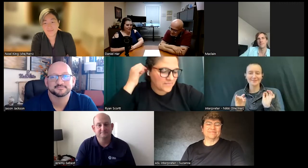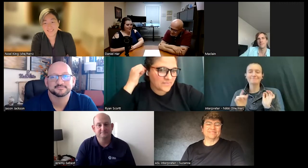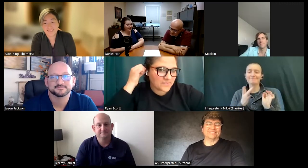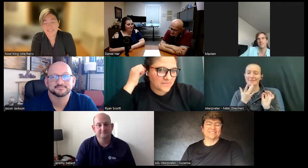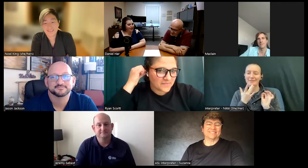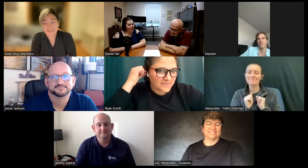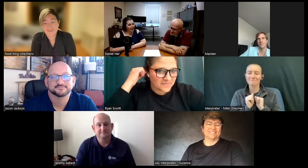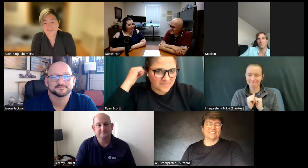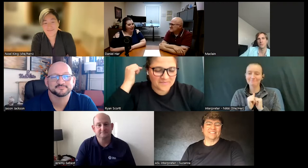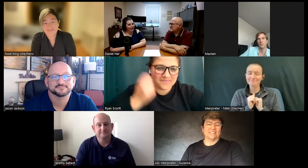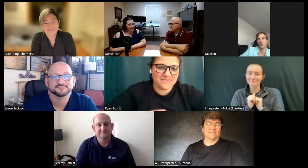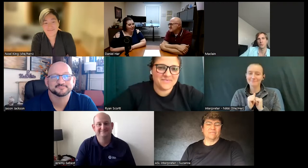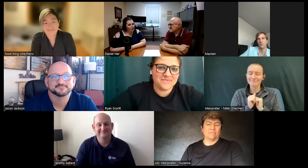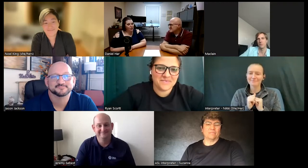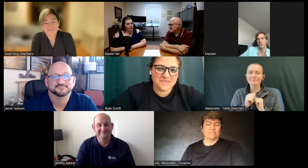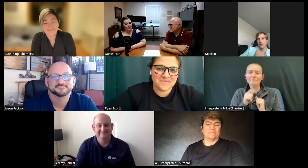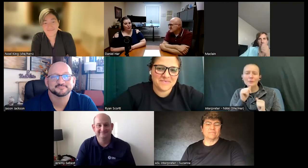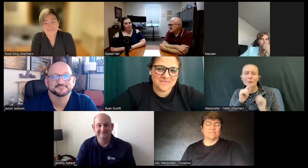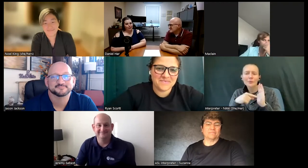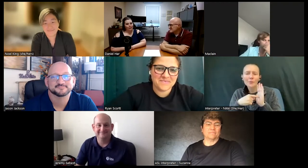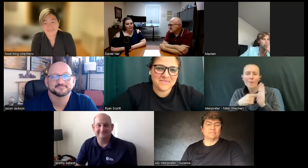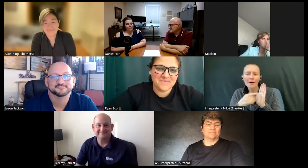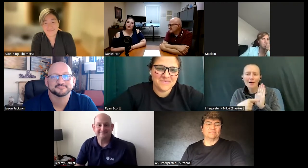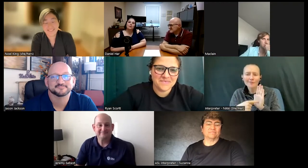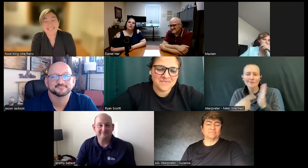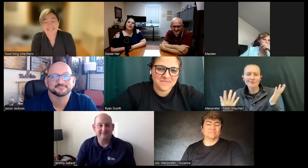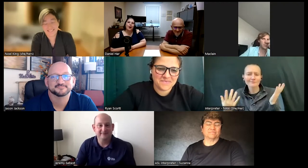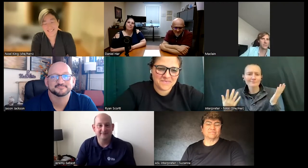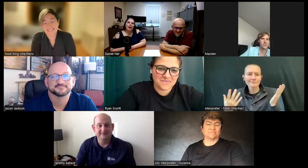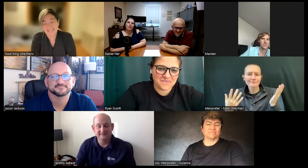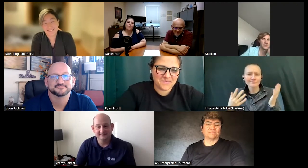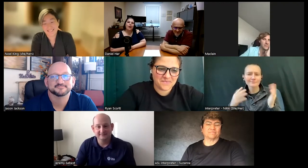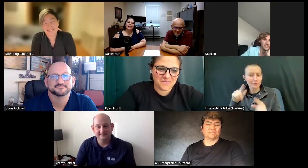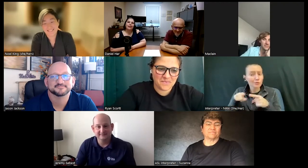favorite ones uh who are your role models when you were growing up and why